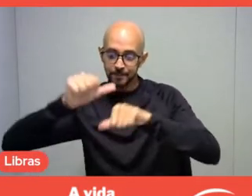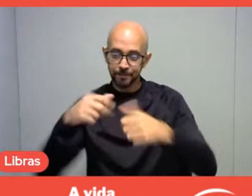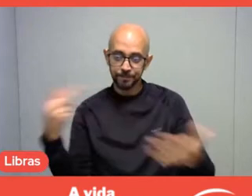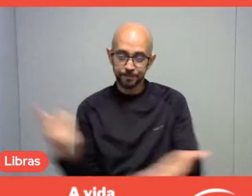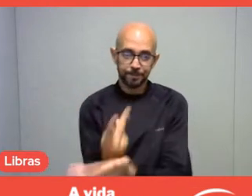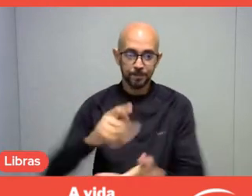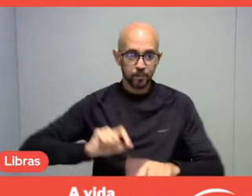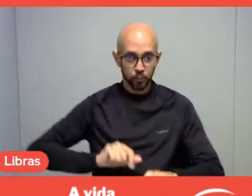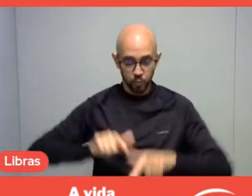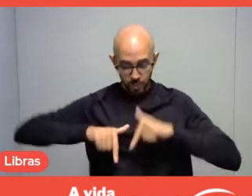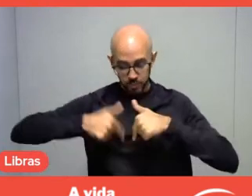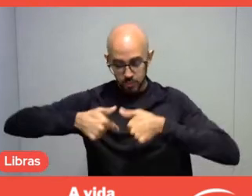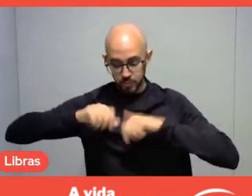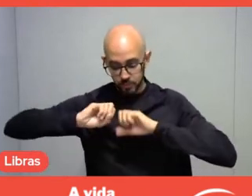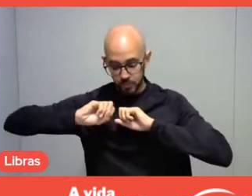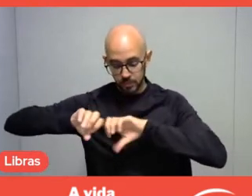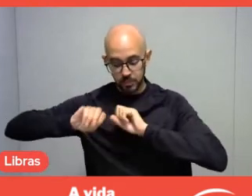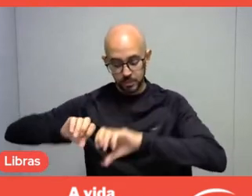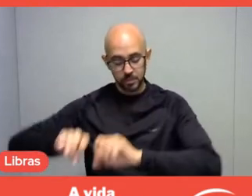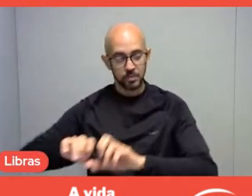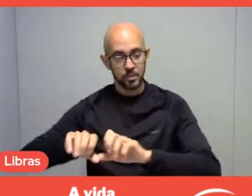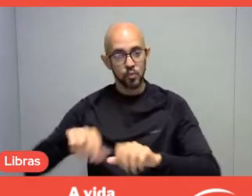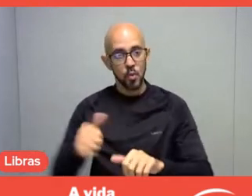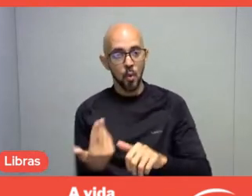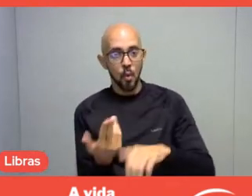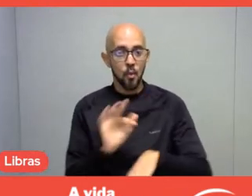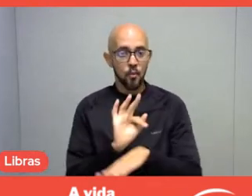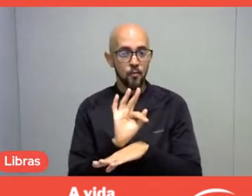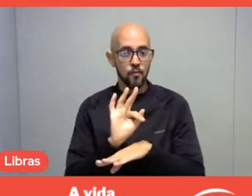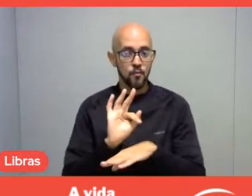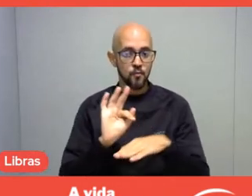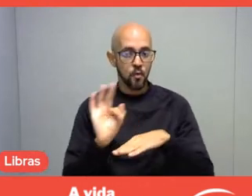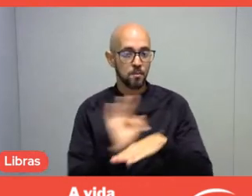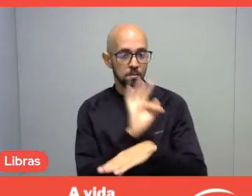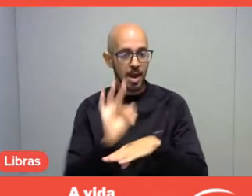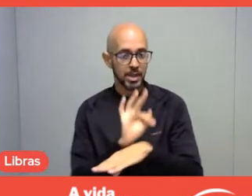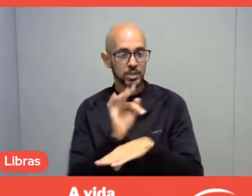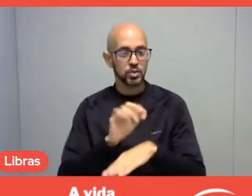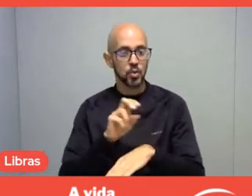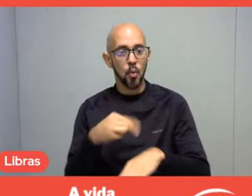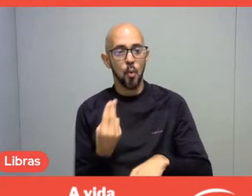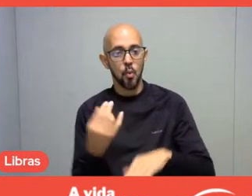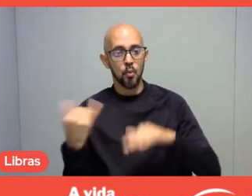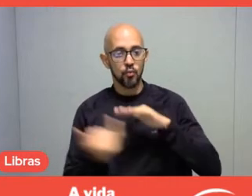whether formal, non-formal or informal, and so on.